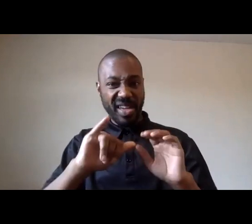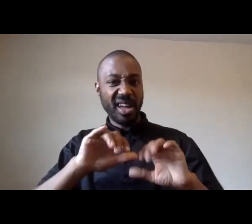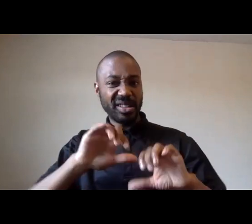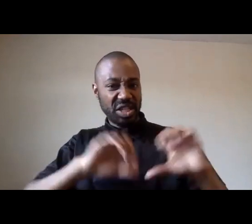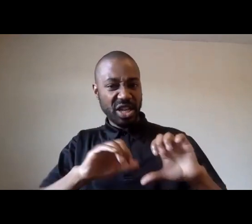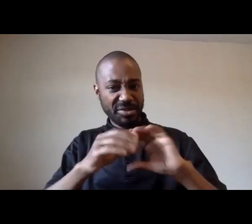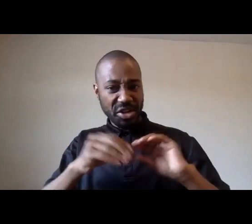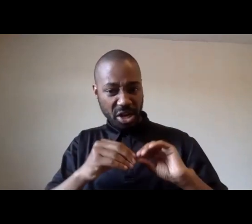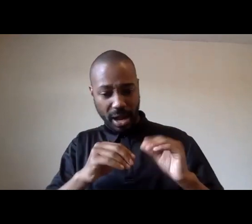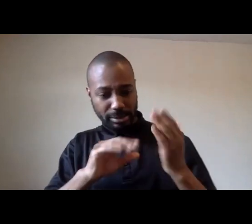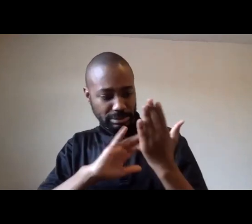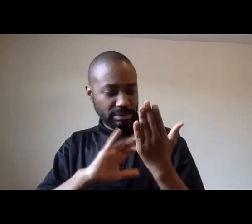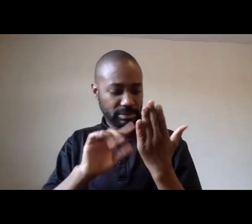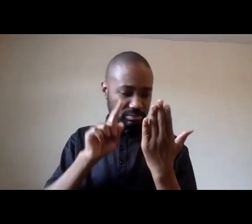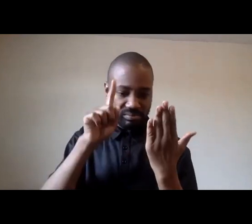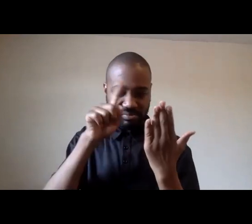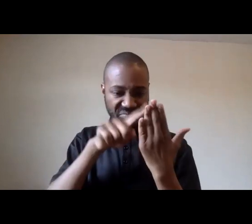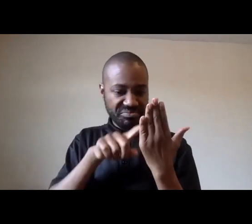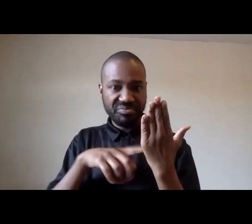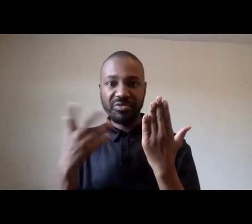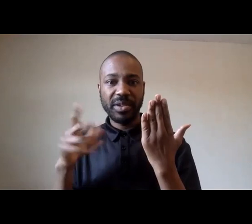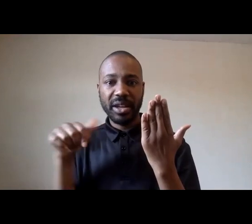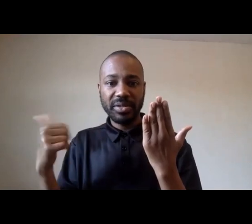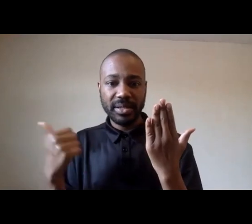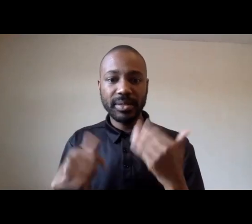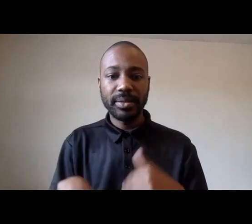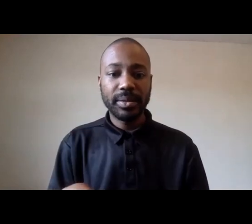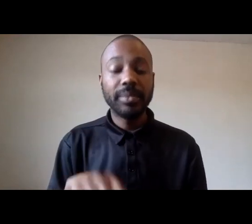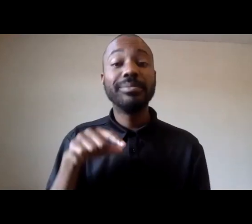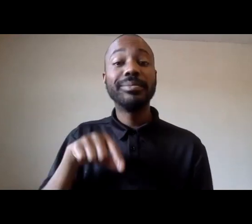get through dr abdullah there is a question here